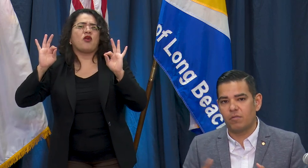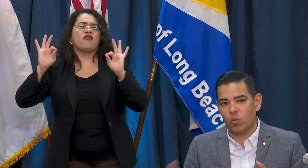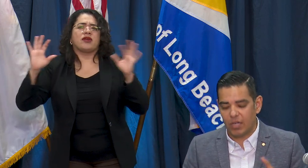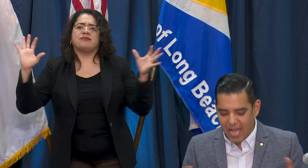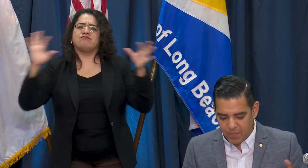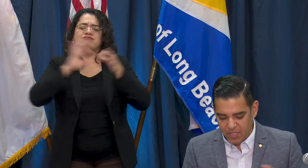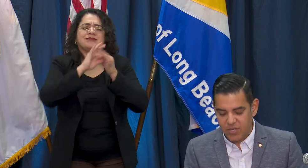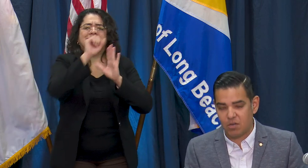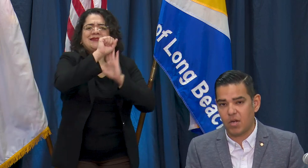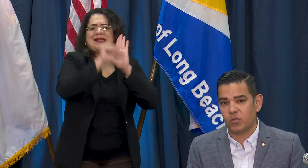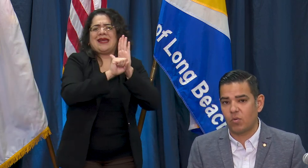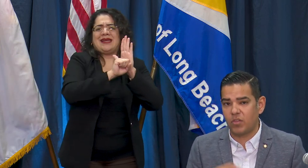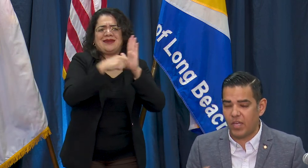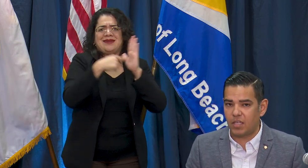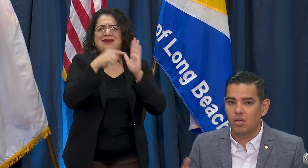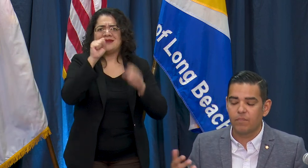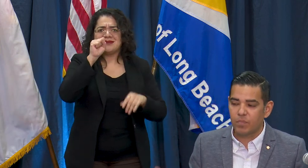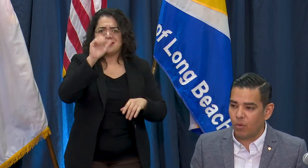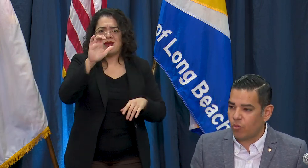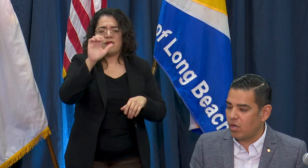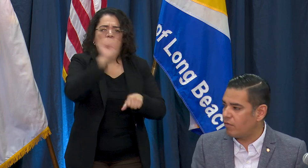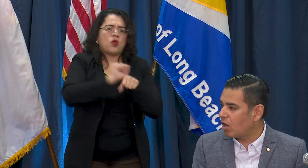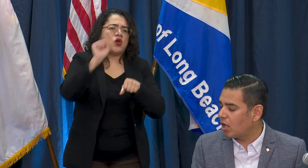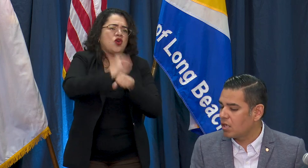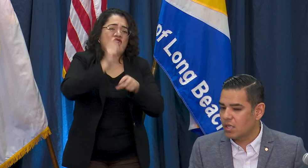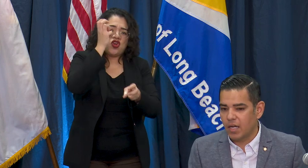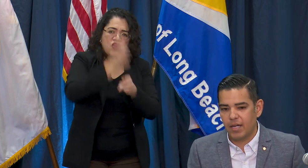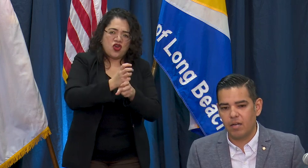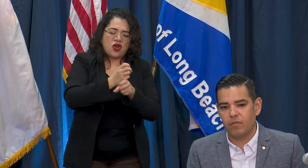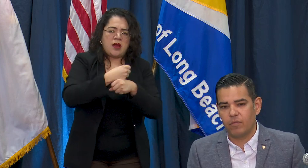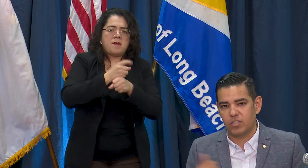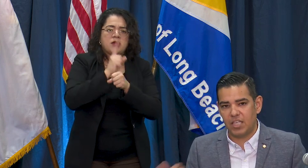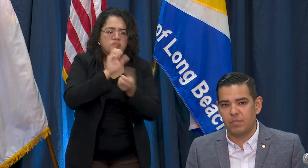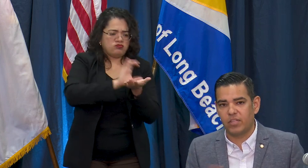the work happening in Sacramento. I want to thank both of our team of